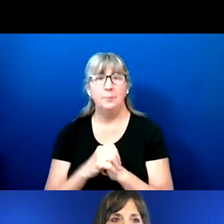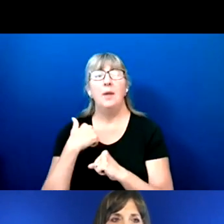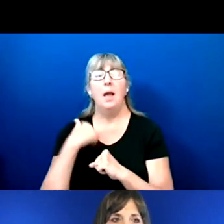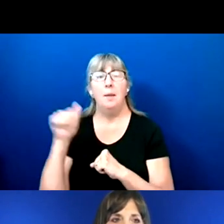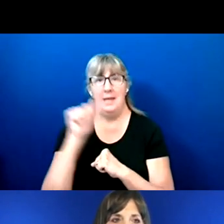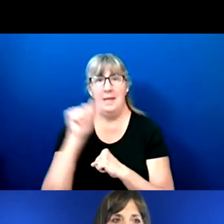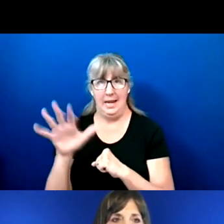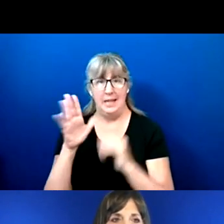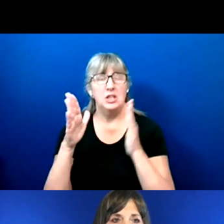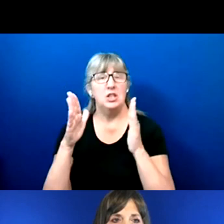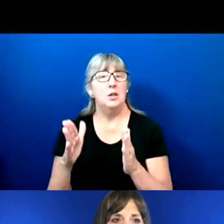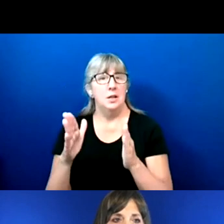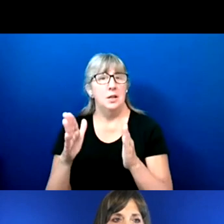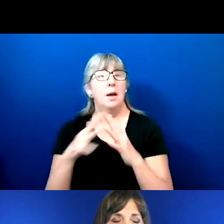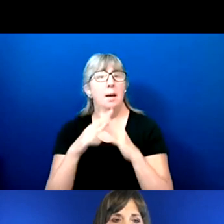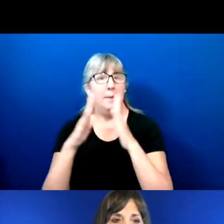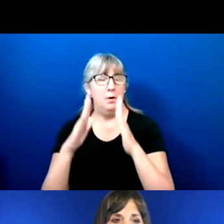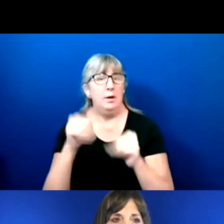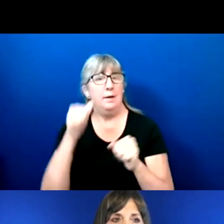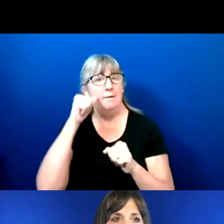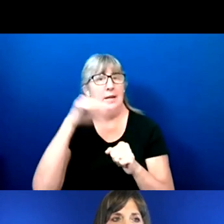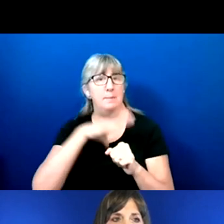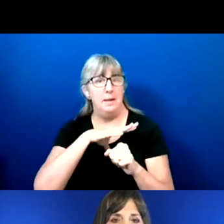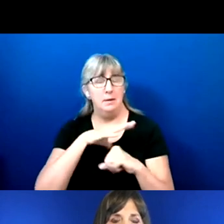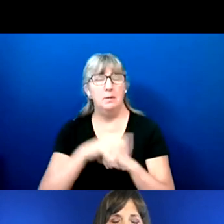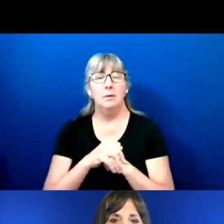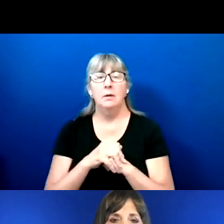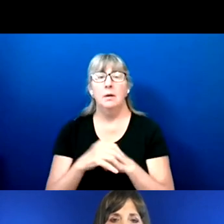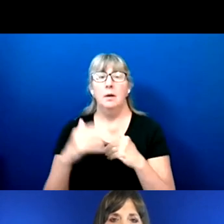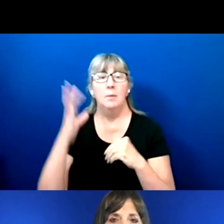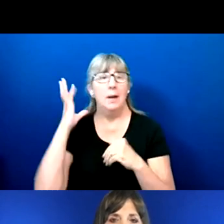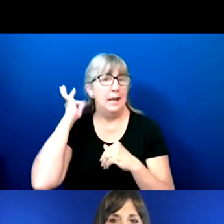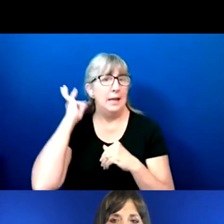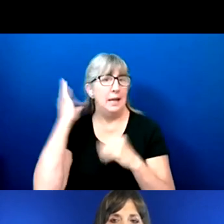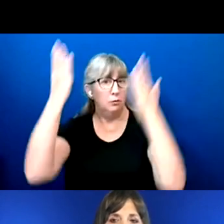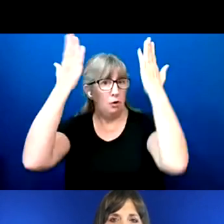I'm an Asian-American female. And I have long dark hair.